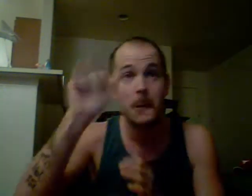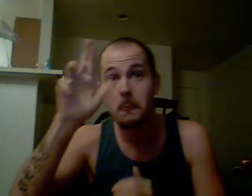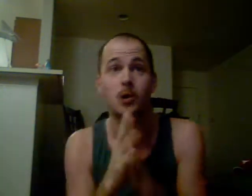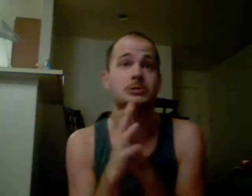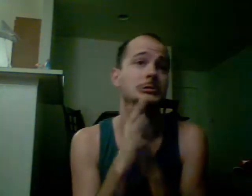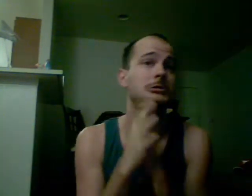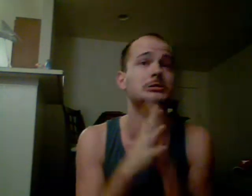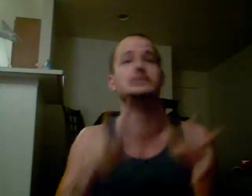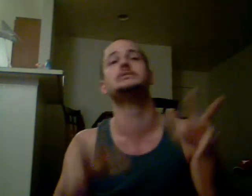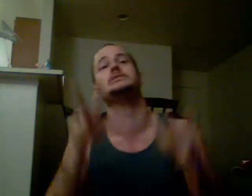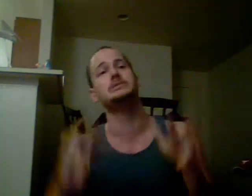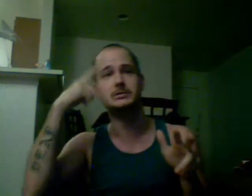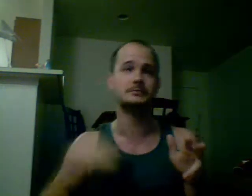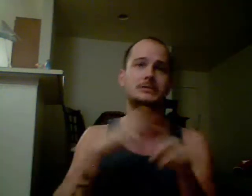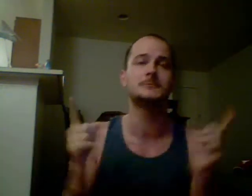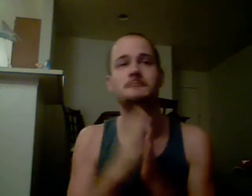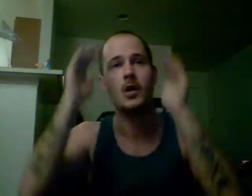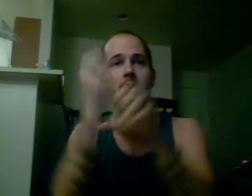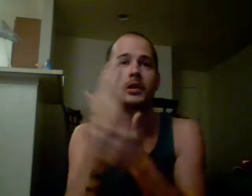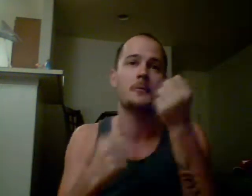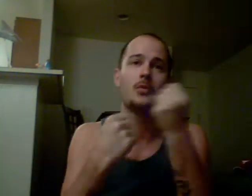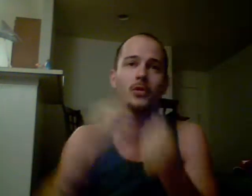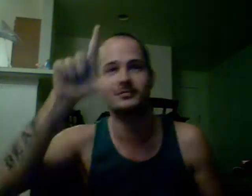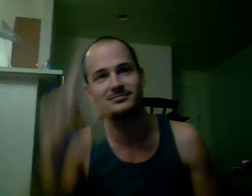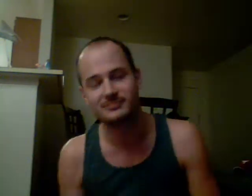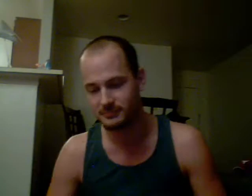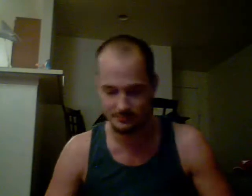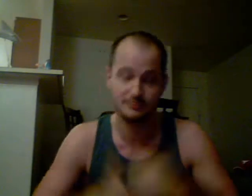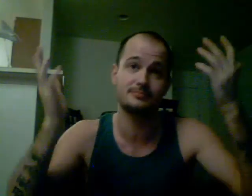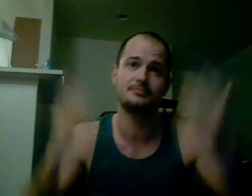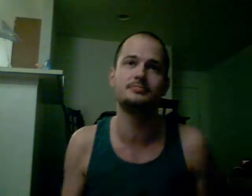Bar?? Very unwieldy for me.. but hope get some supports LOL Oh well